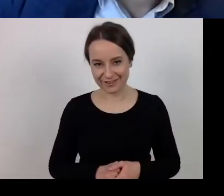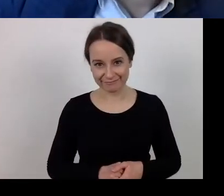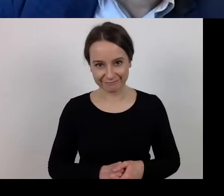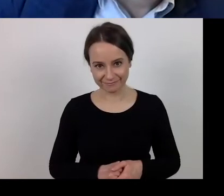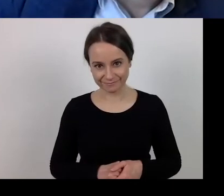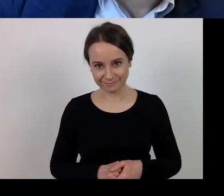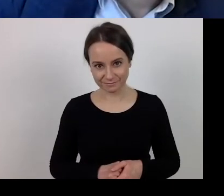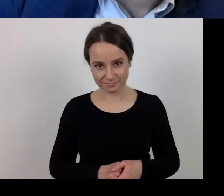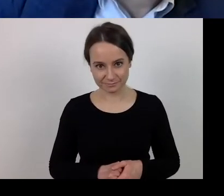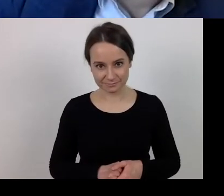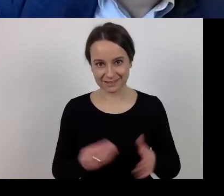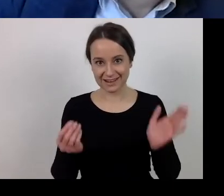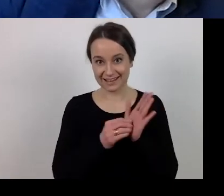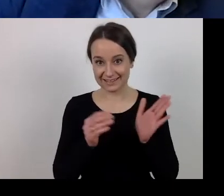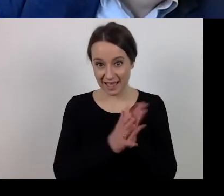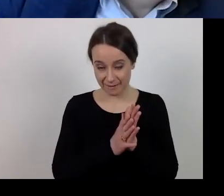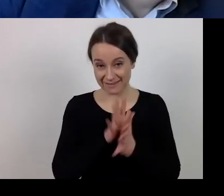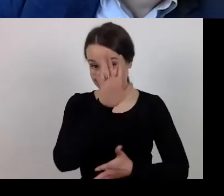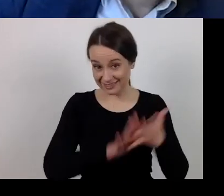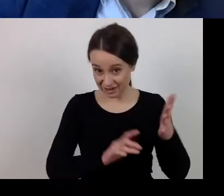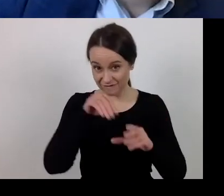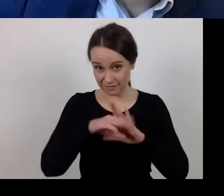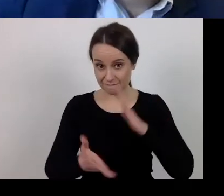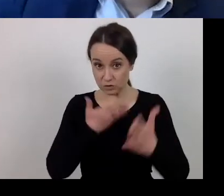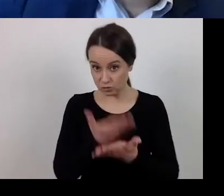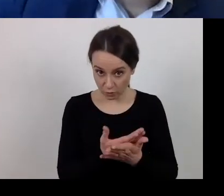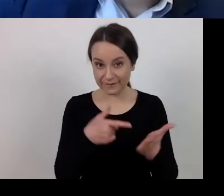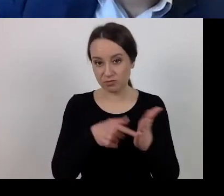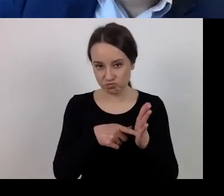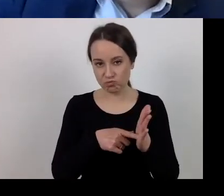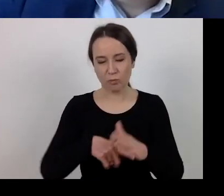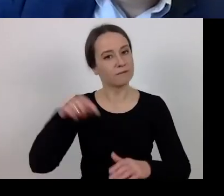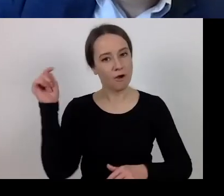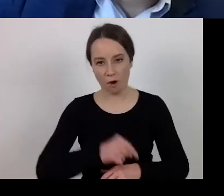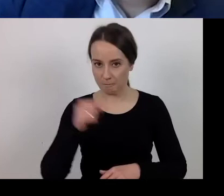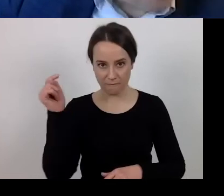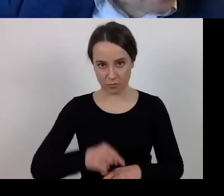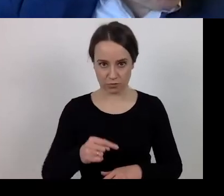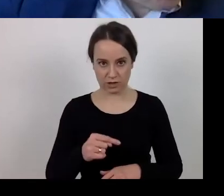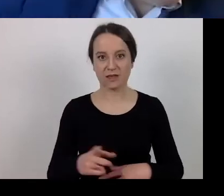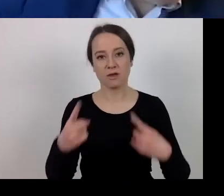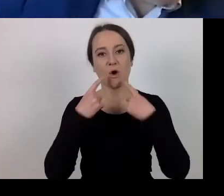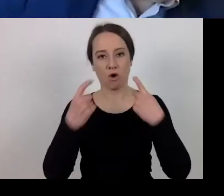that whatever he writes in the application will be binding and he will be liable for it.